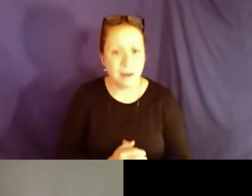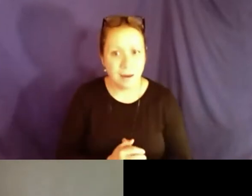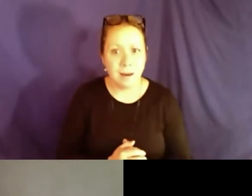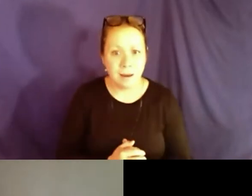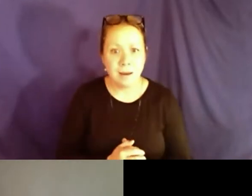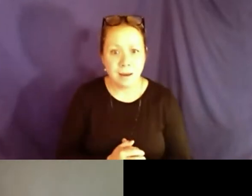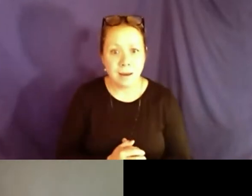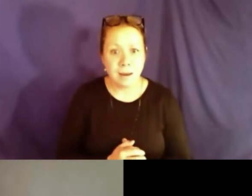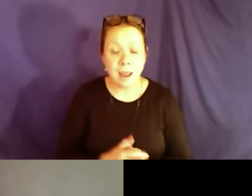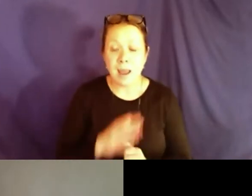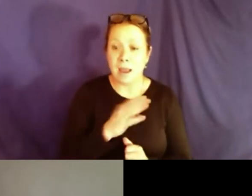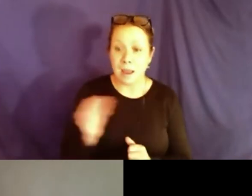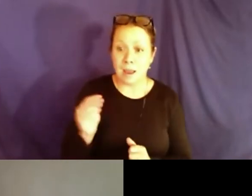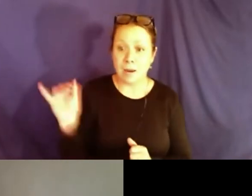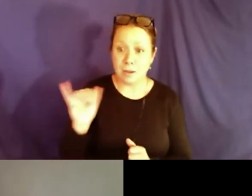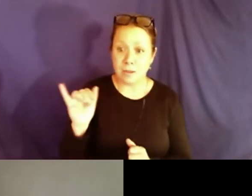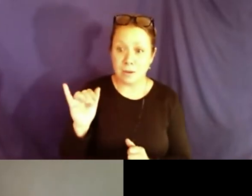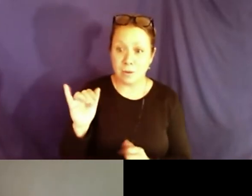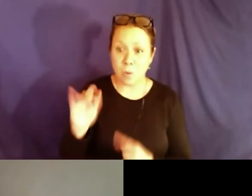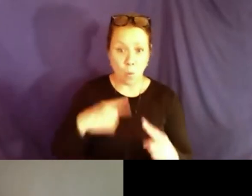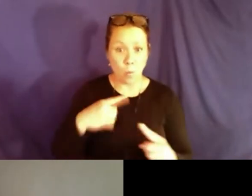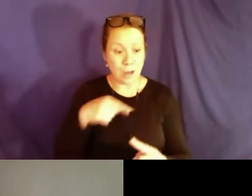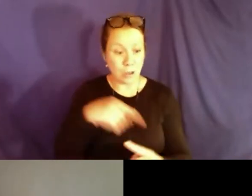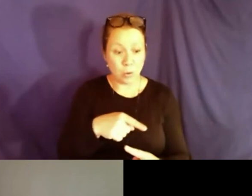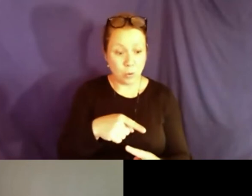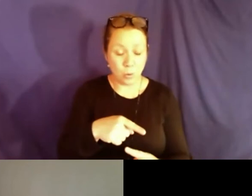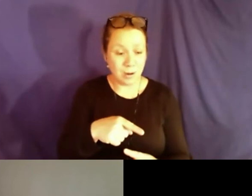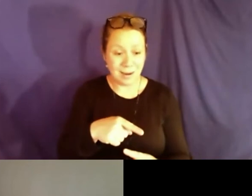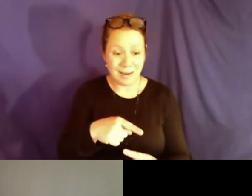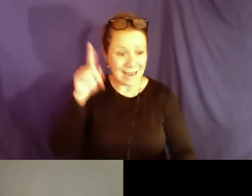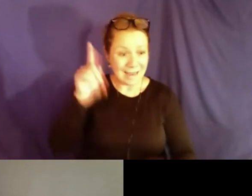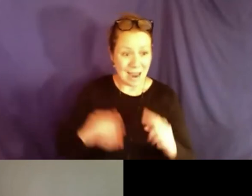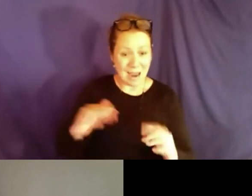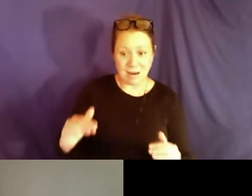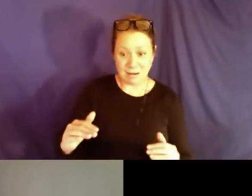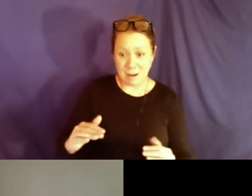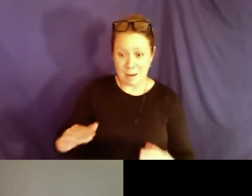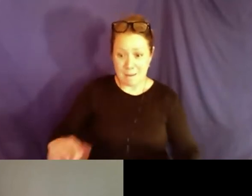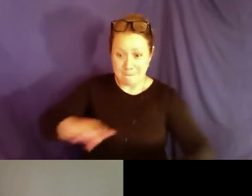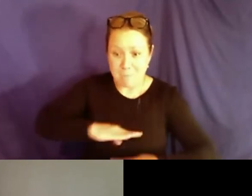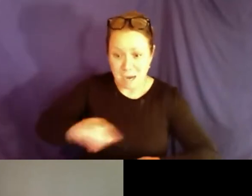you are fighting for others. It is OK to ask for help. And